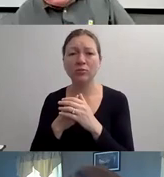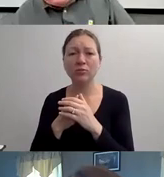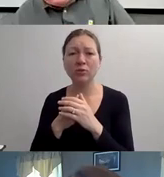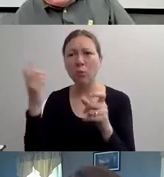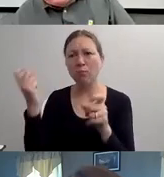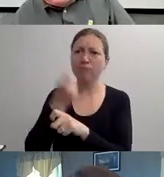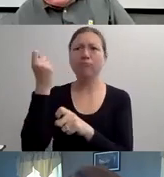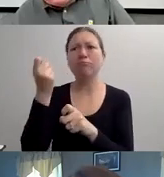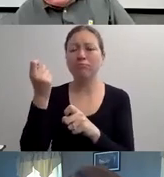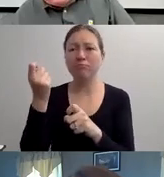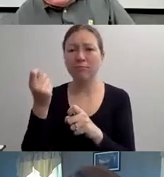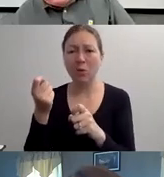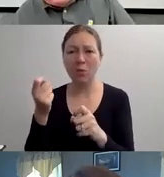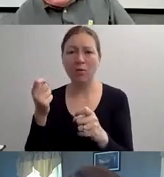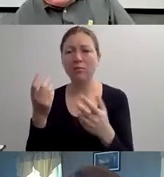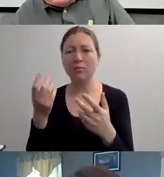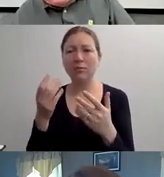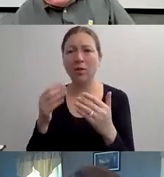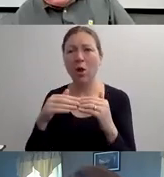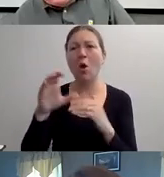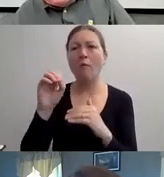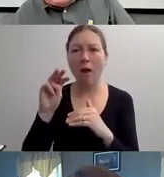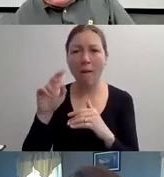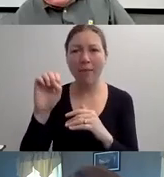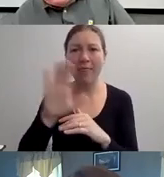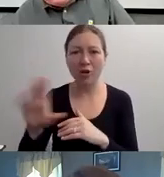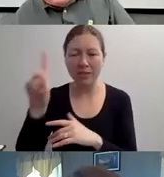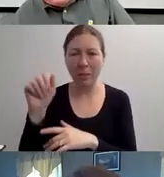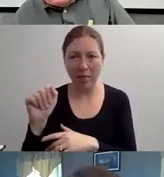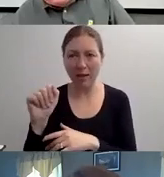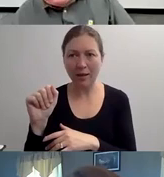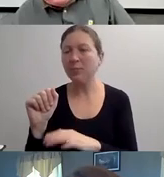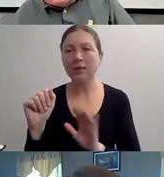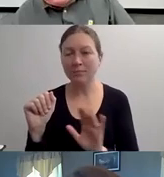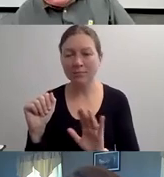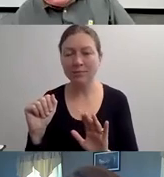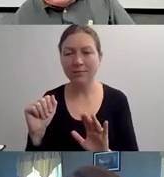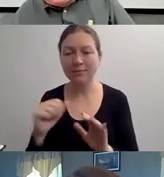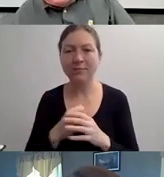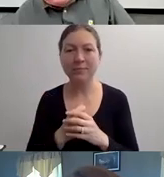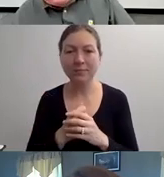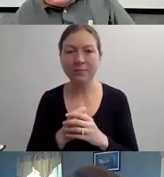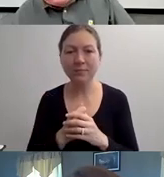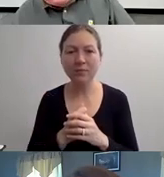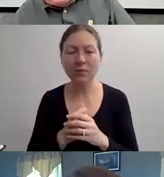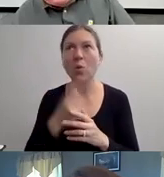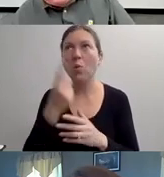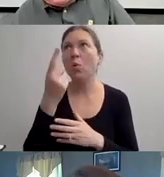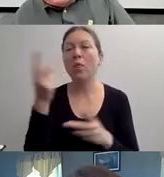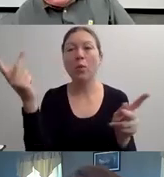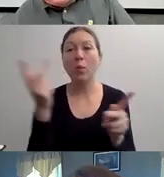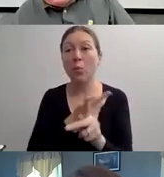THEY STARTED WRITING U. AND THEN BEFORE THEY GOT TO C, THEIR MOM CAME SCREAMING OUT, SCREAMING